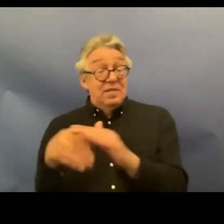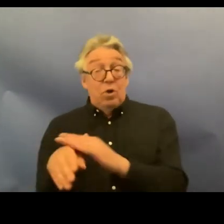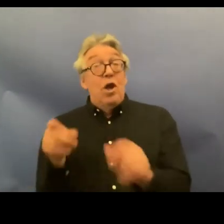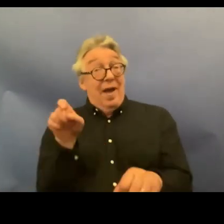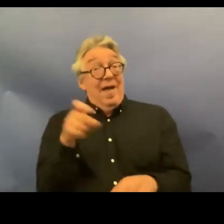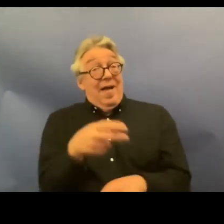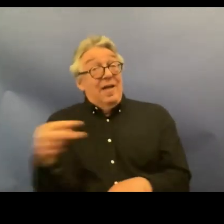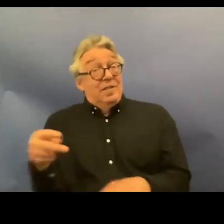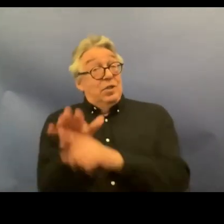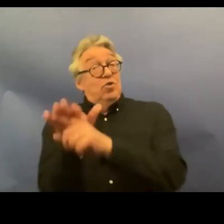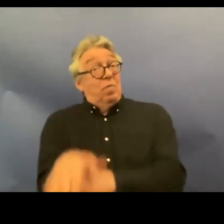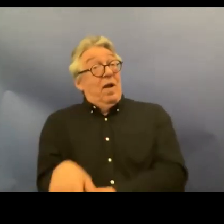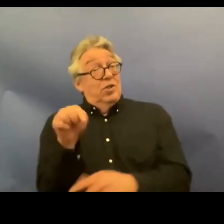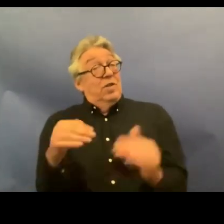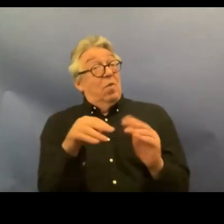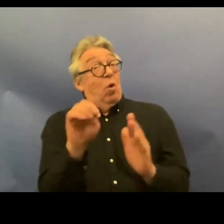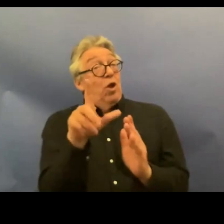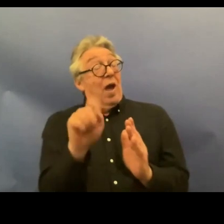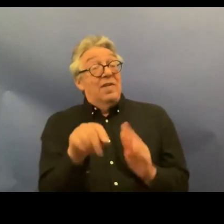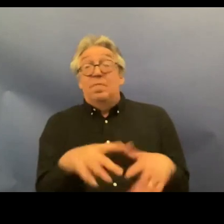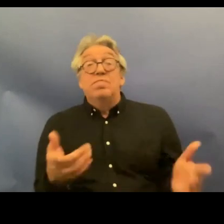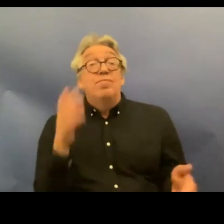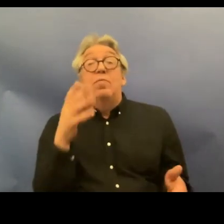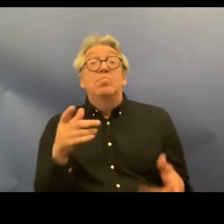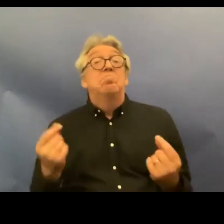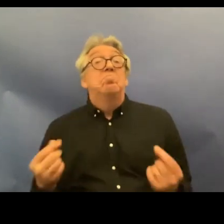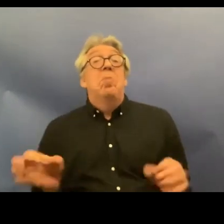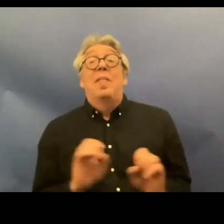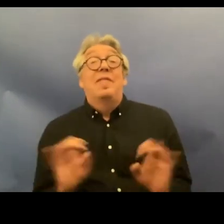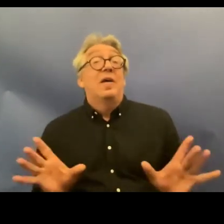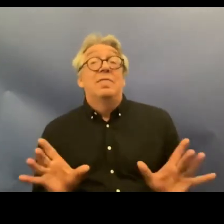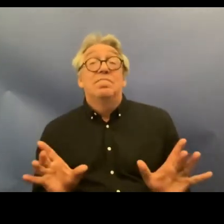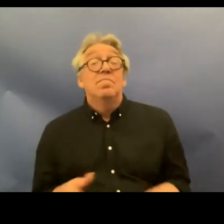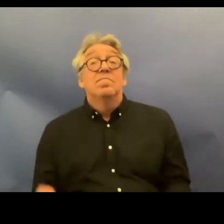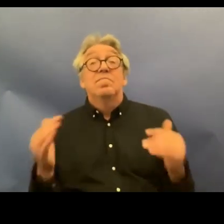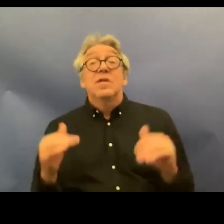act also uh in the context of incorporation of accessibility act